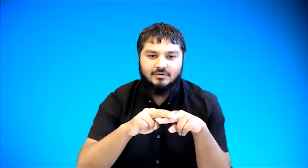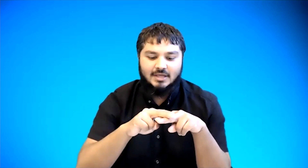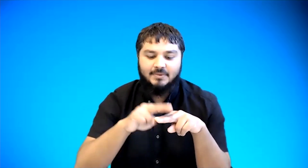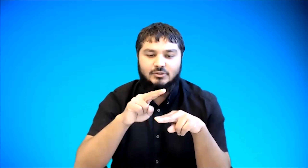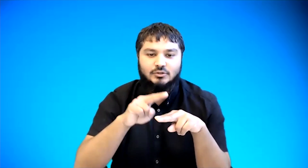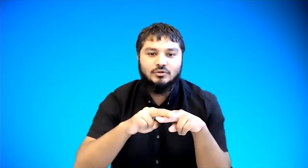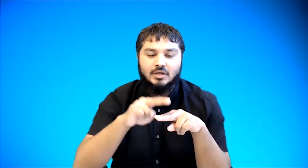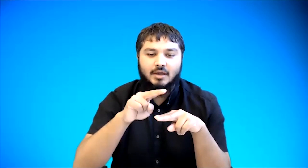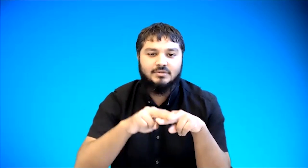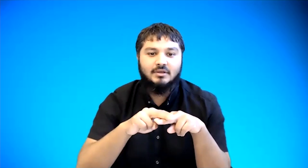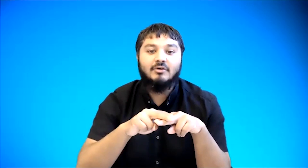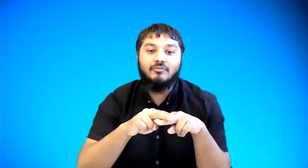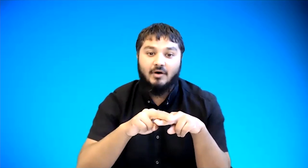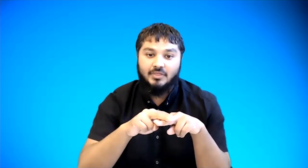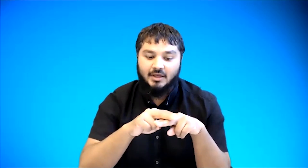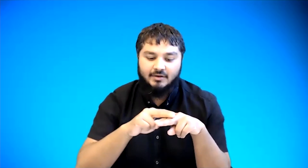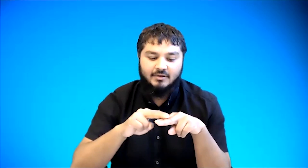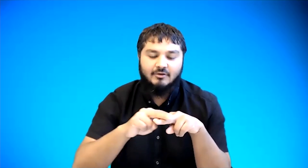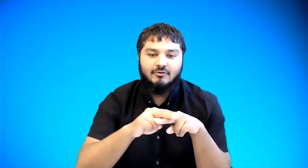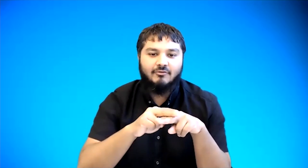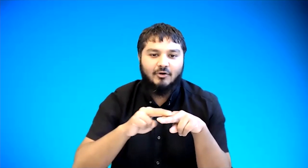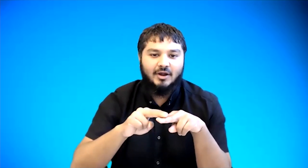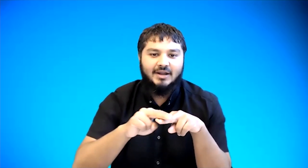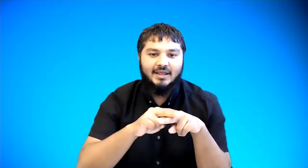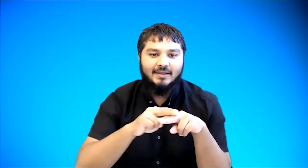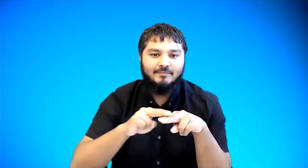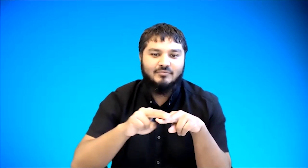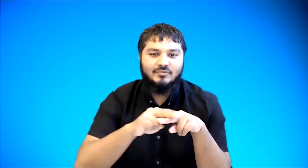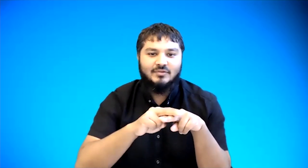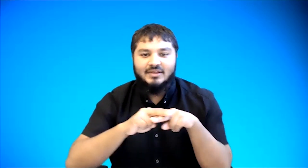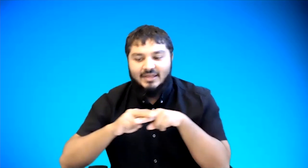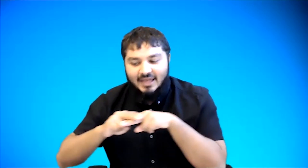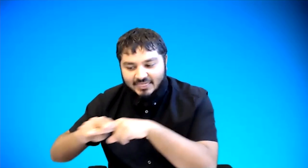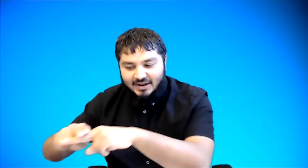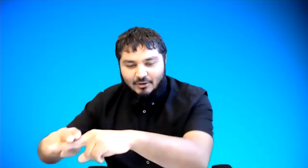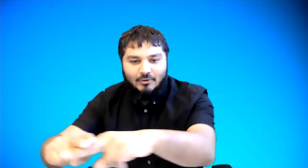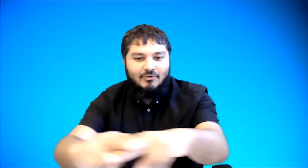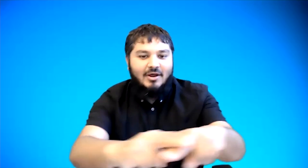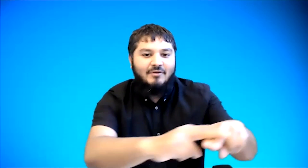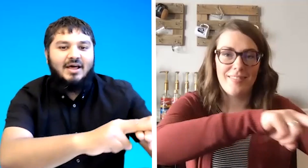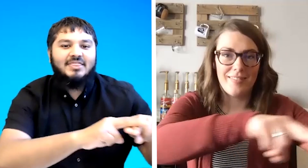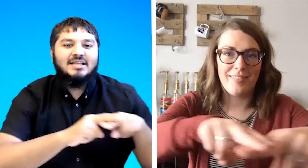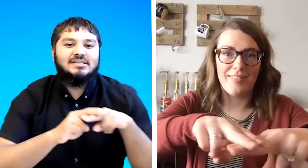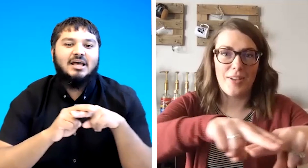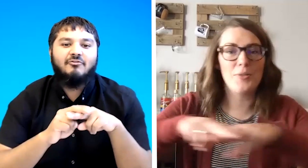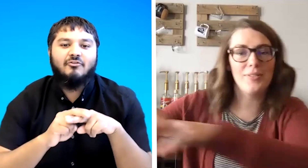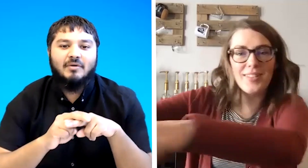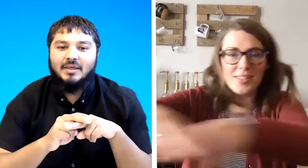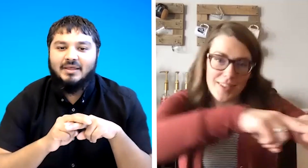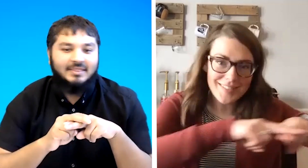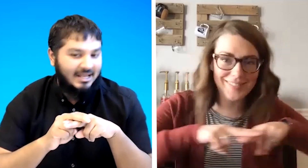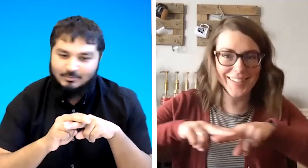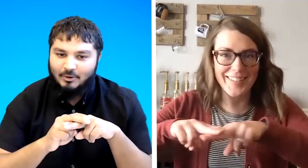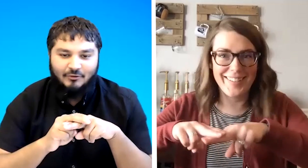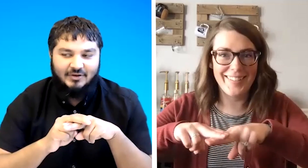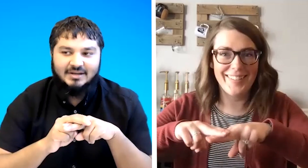tap it two times father friday and then i go around and that's the same way that's perfect